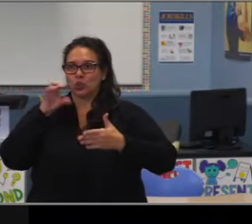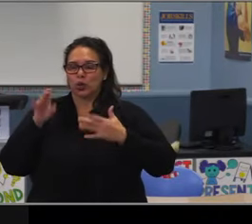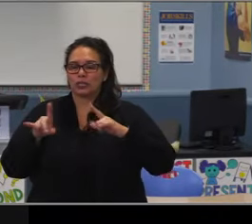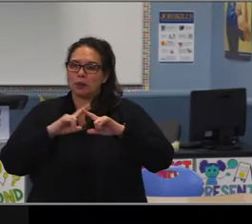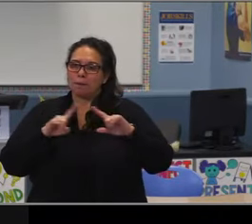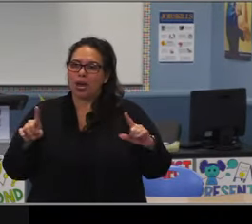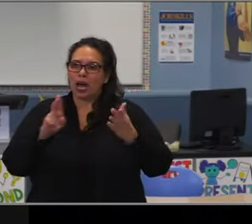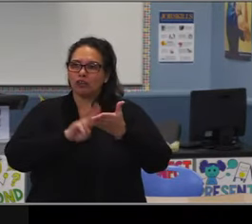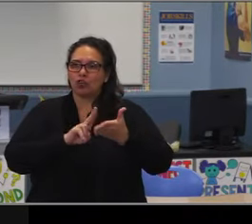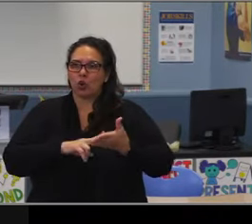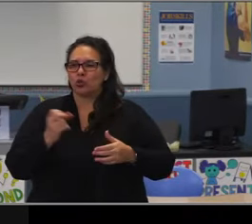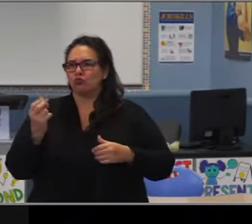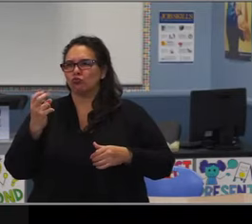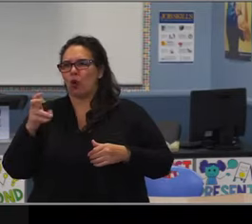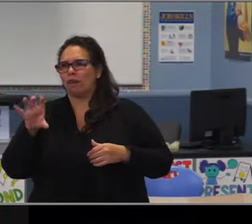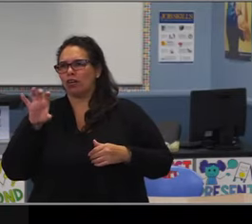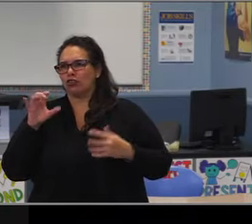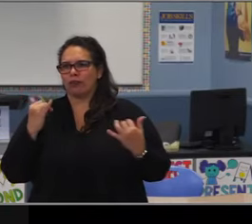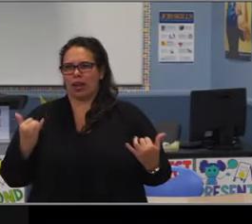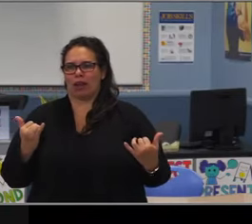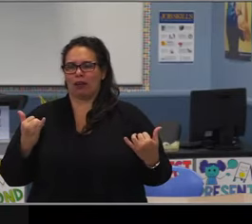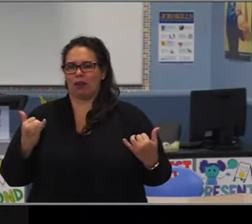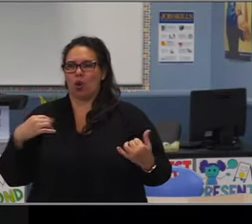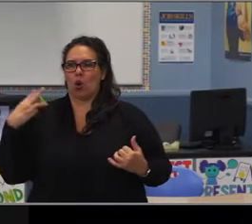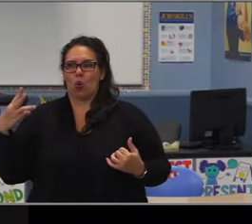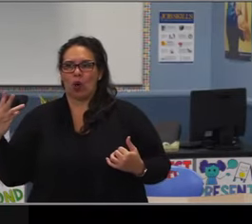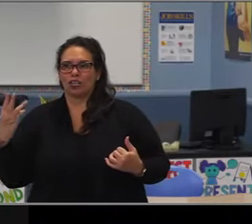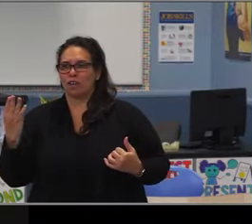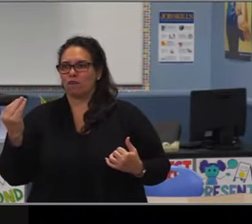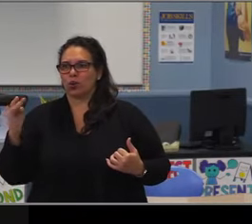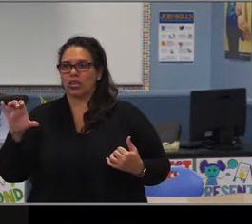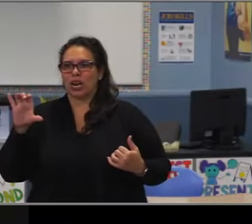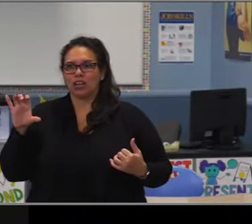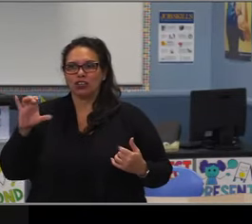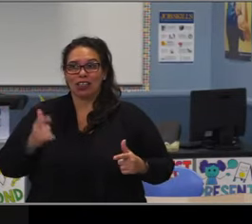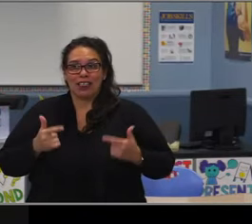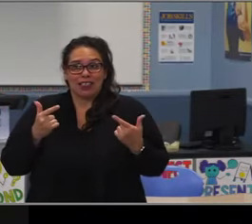that you see here. And I gave the middle schools as a reference point here